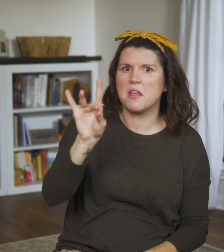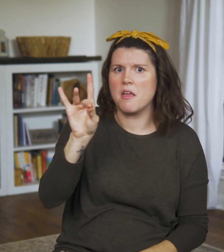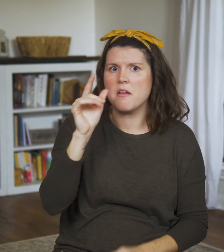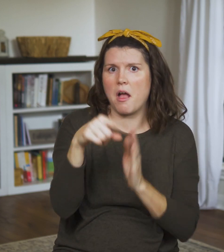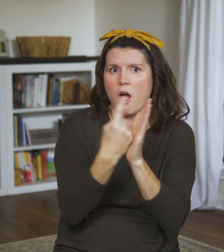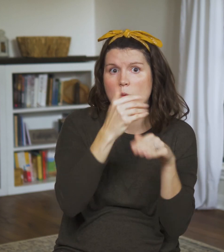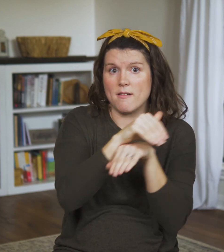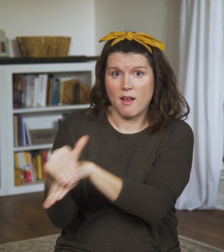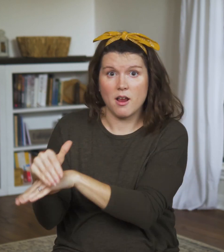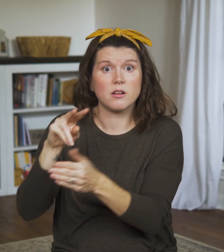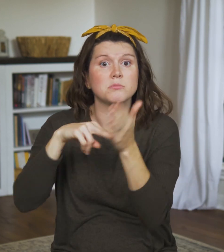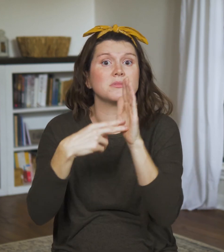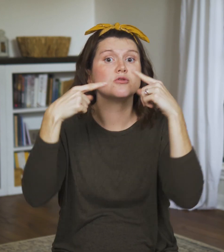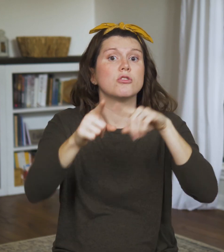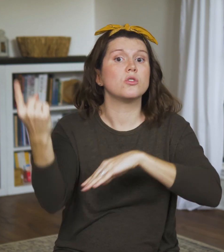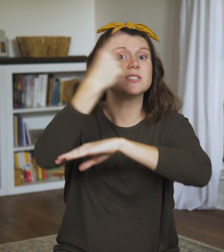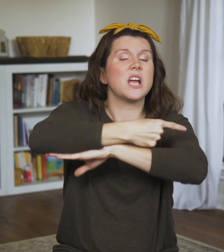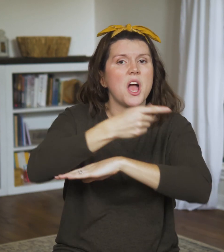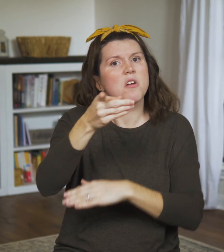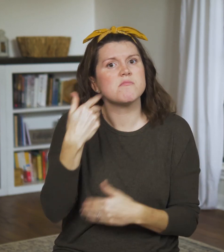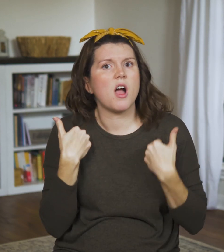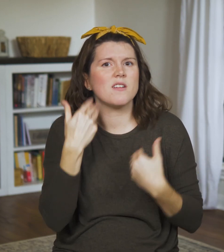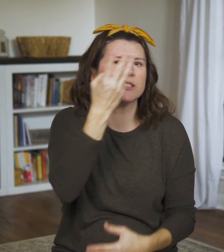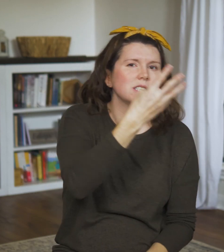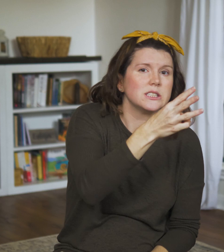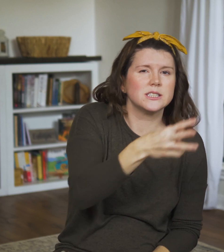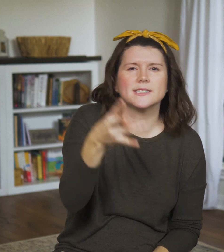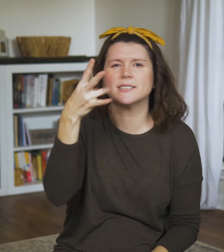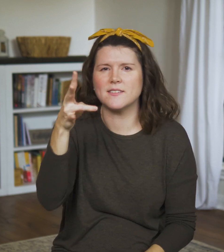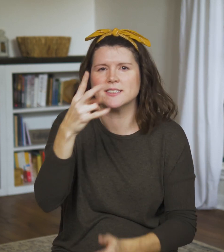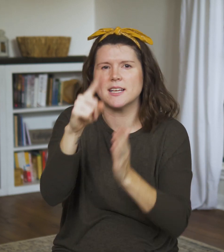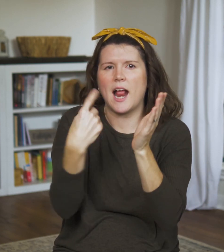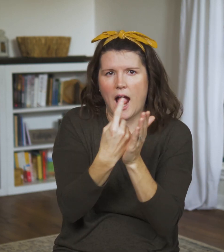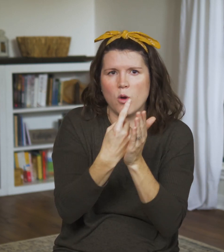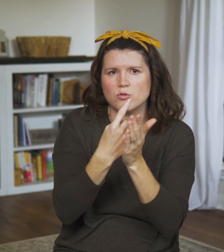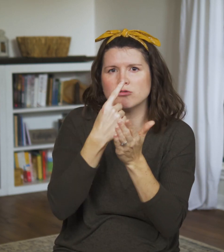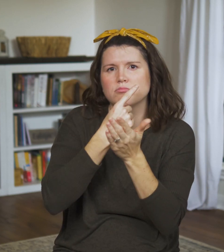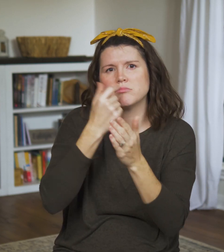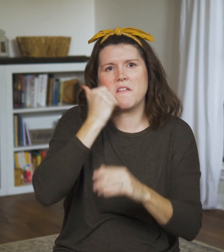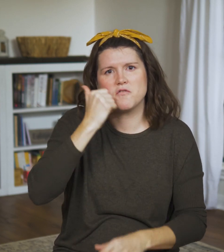they’re killing their food and source of income